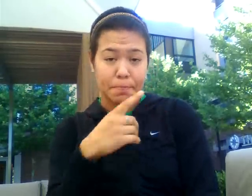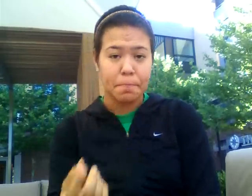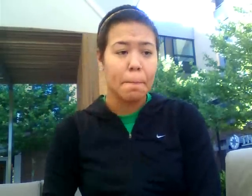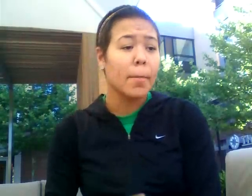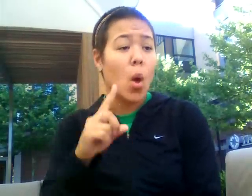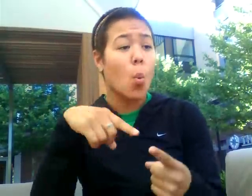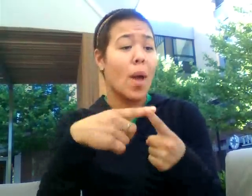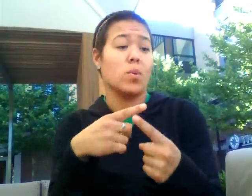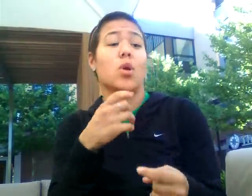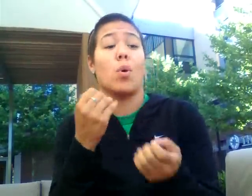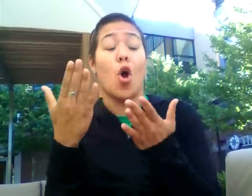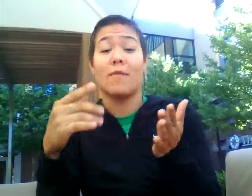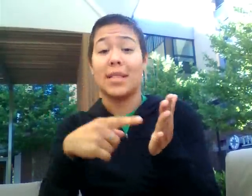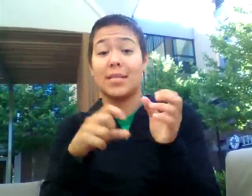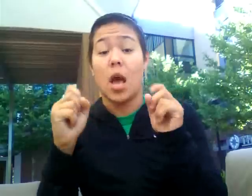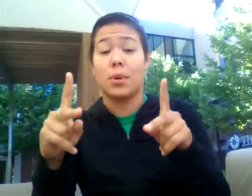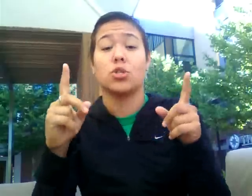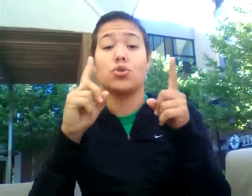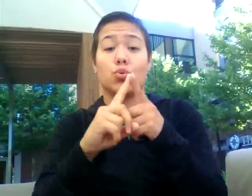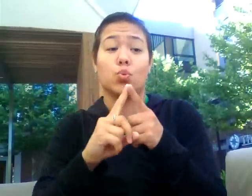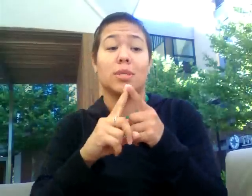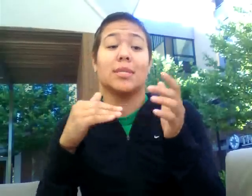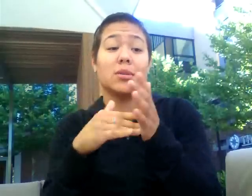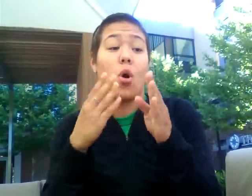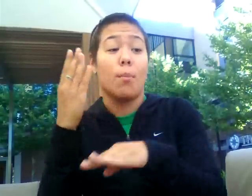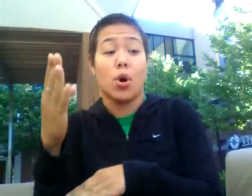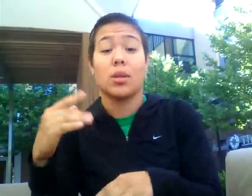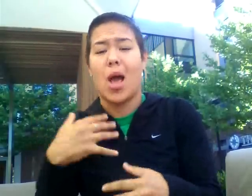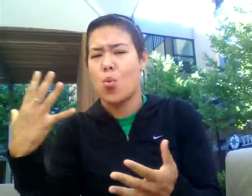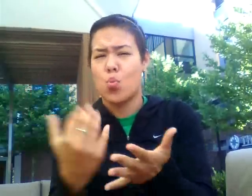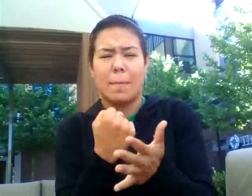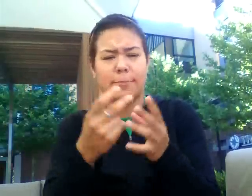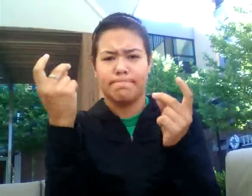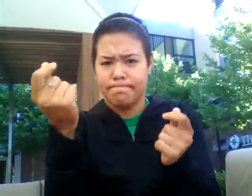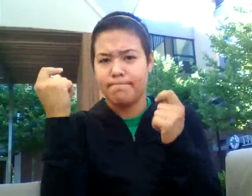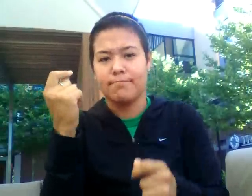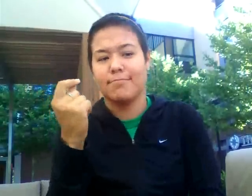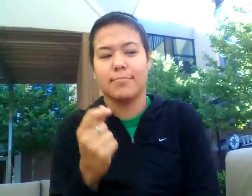When I was offered this opportunity to study abroad in Chile, I grabbed it immediately!